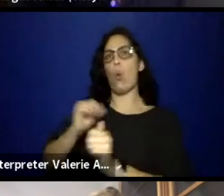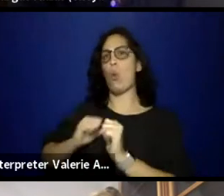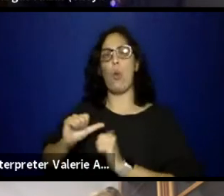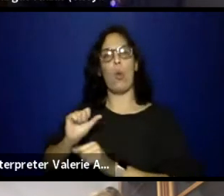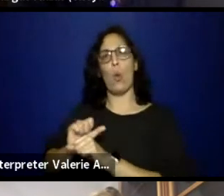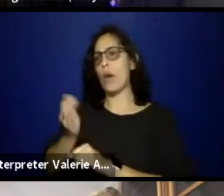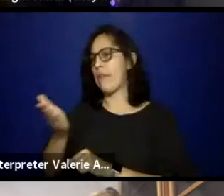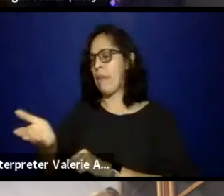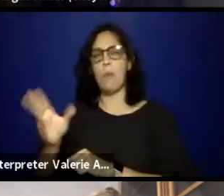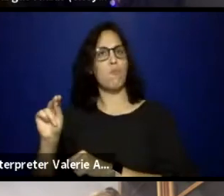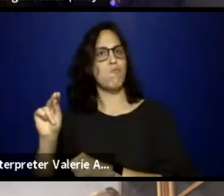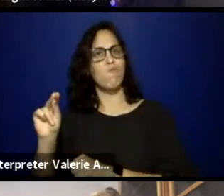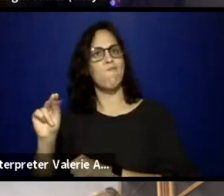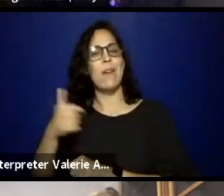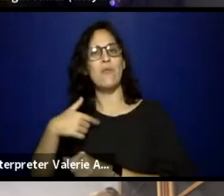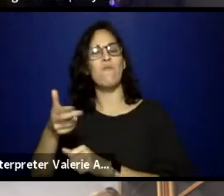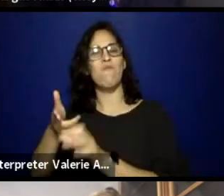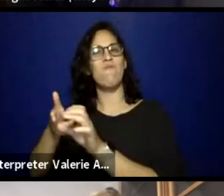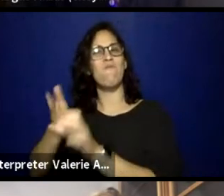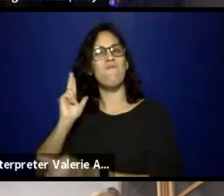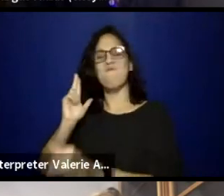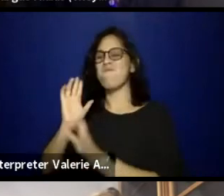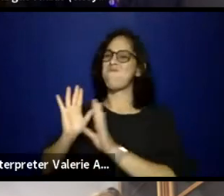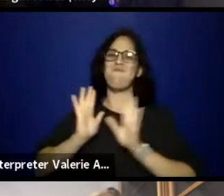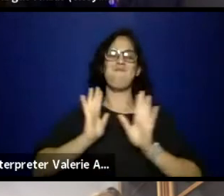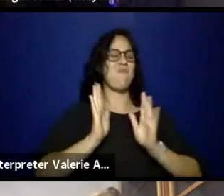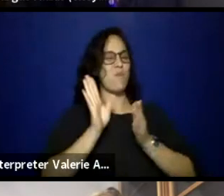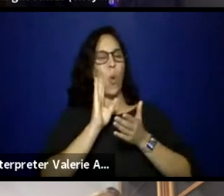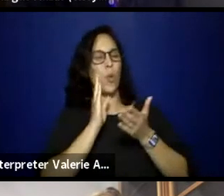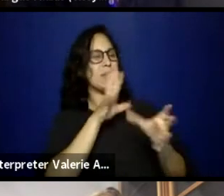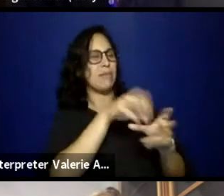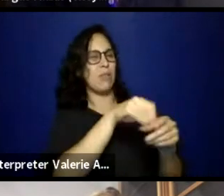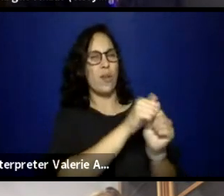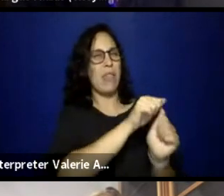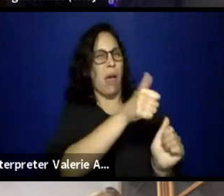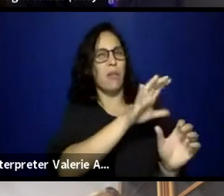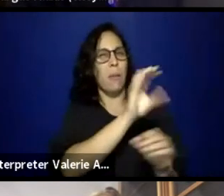where you either, if you have a subscriber base